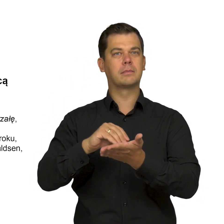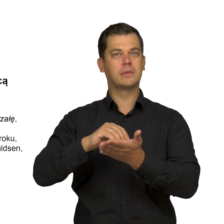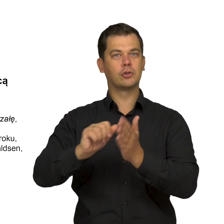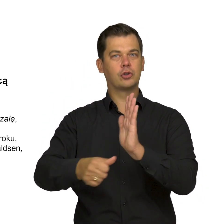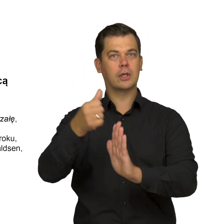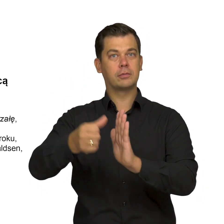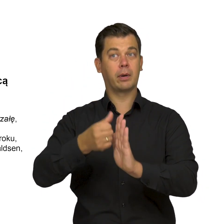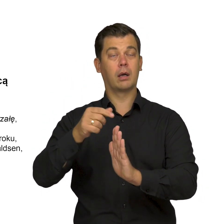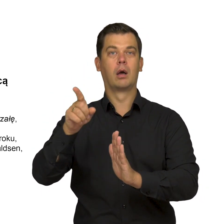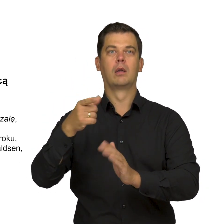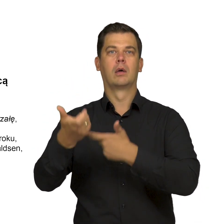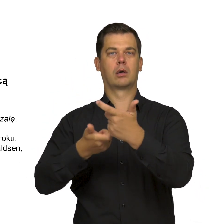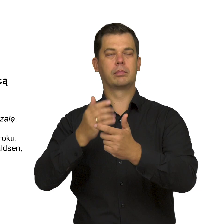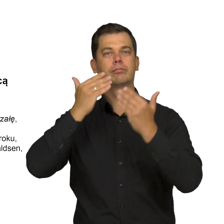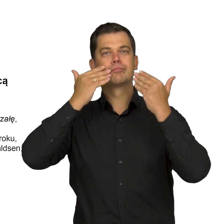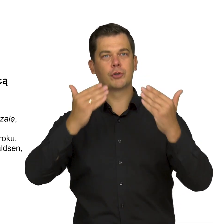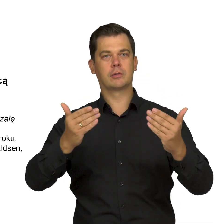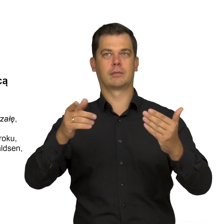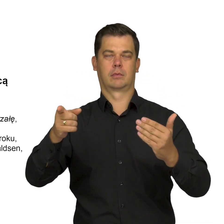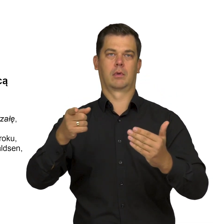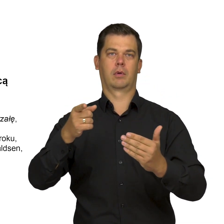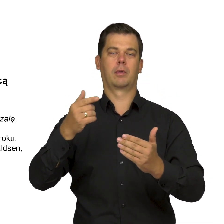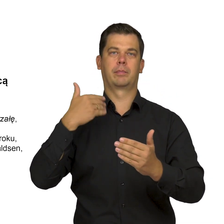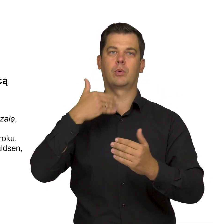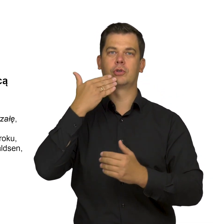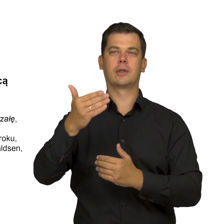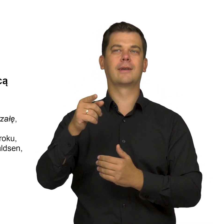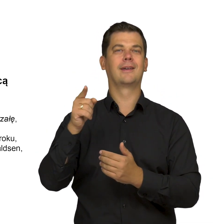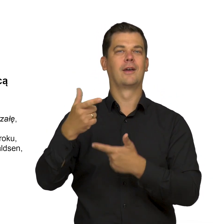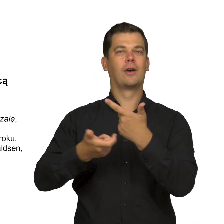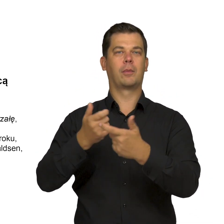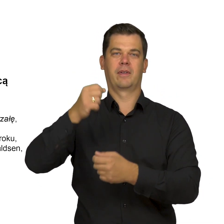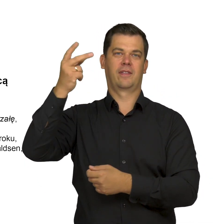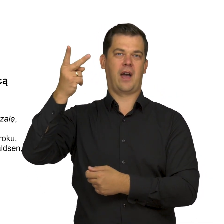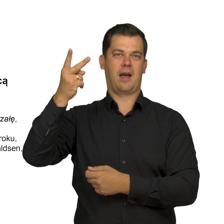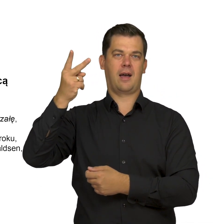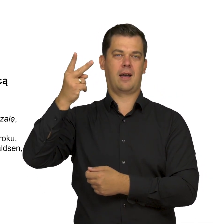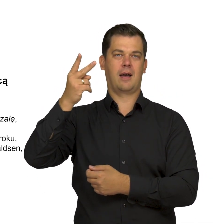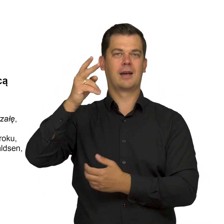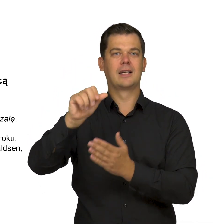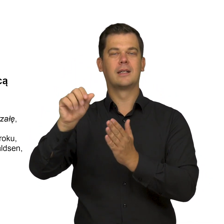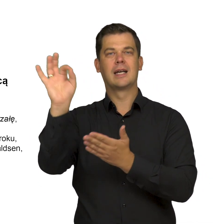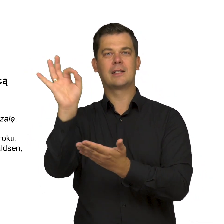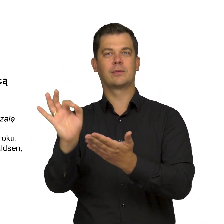is featured in our collection thanks to two drawings by Hadziewicz.